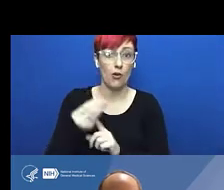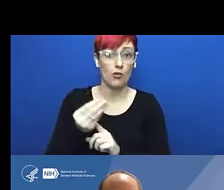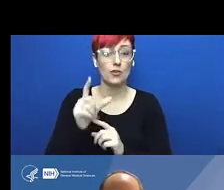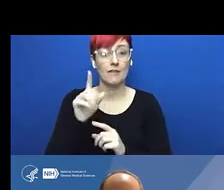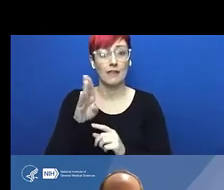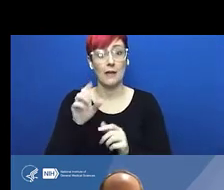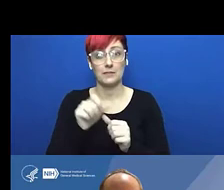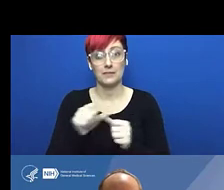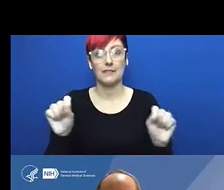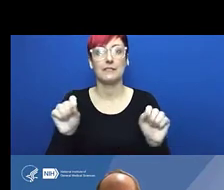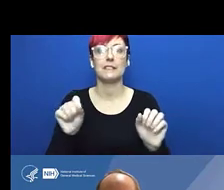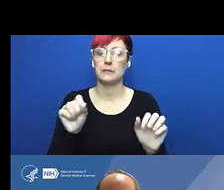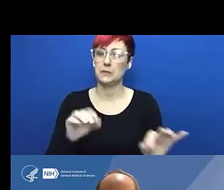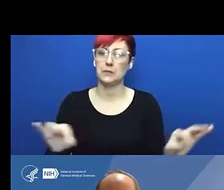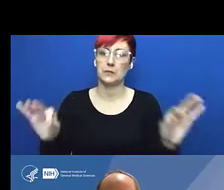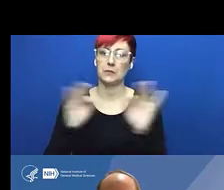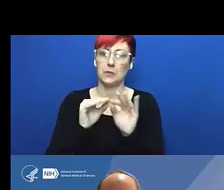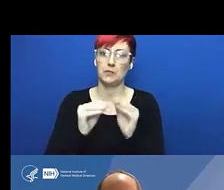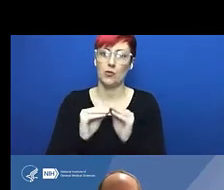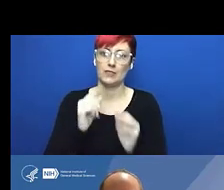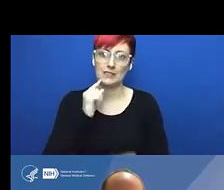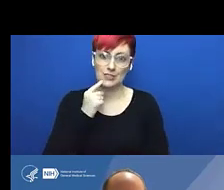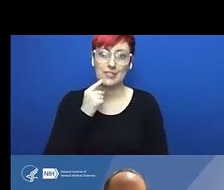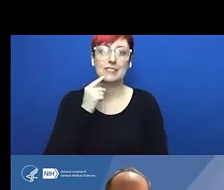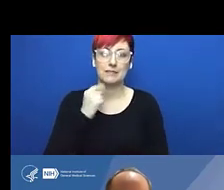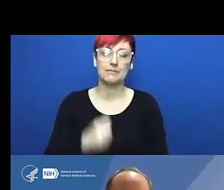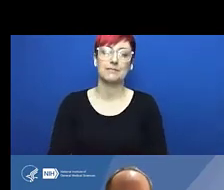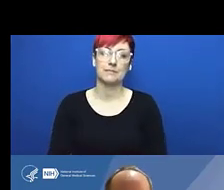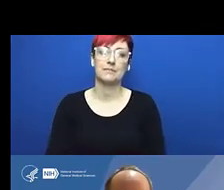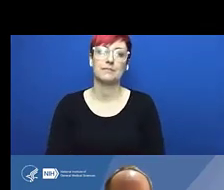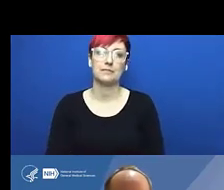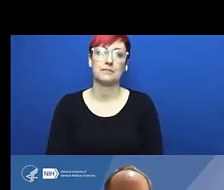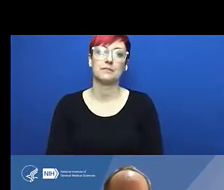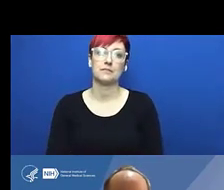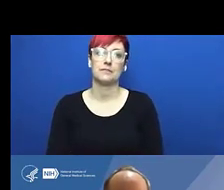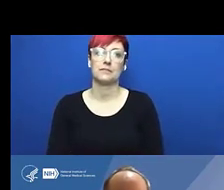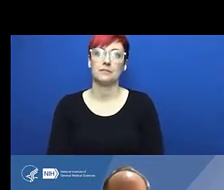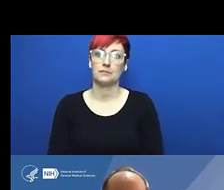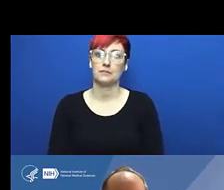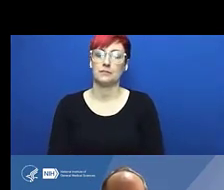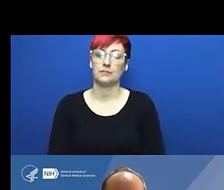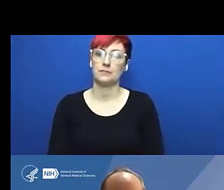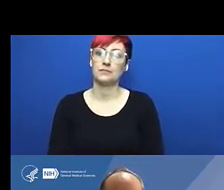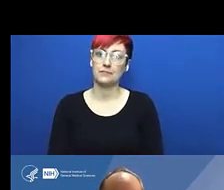just how tragic and destructive a lapse in safety can be,